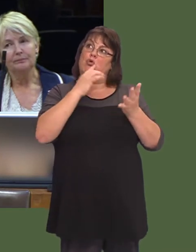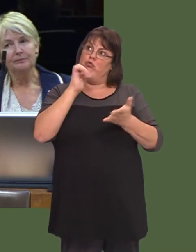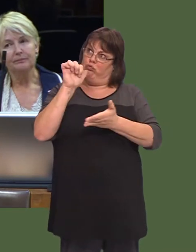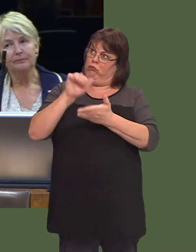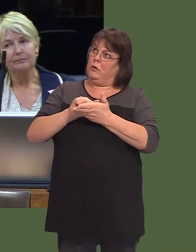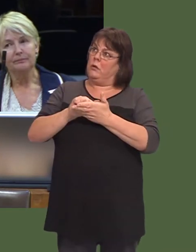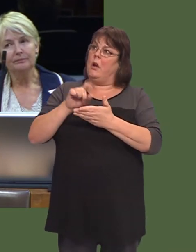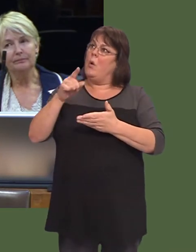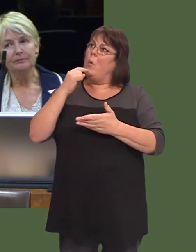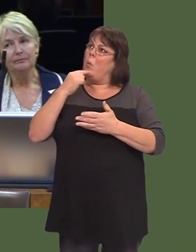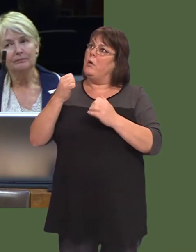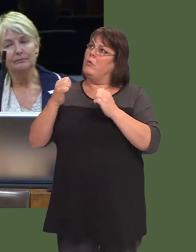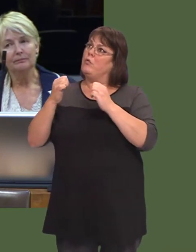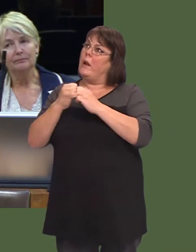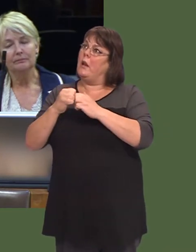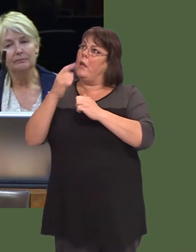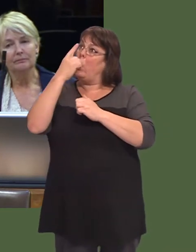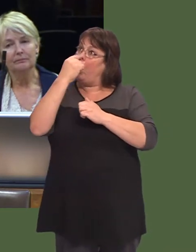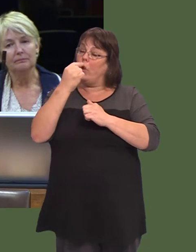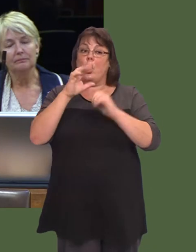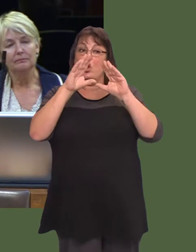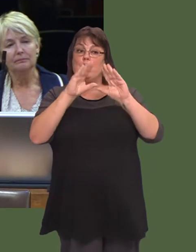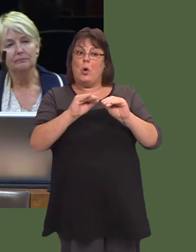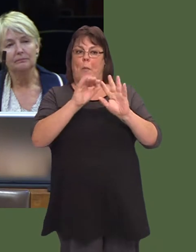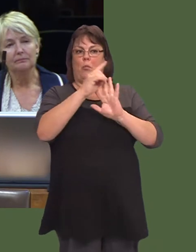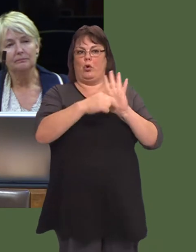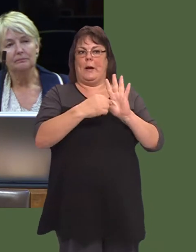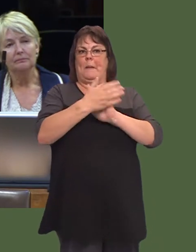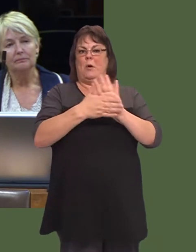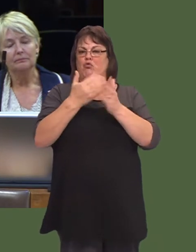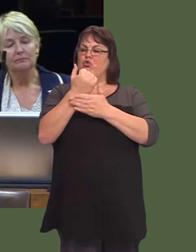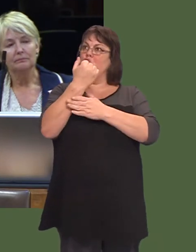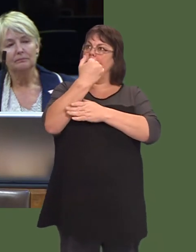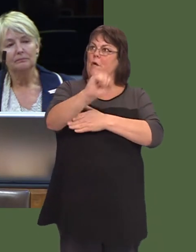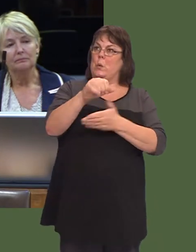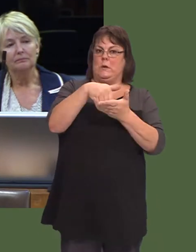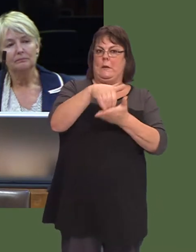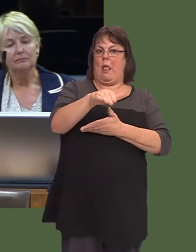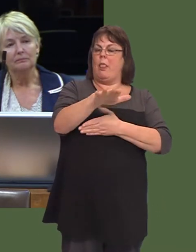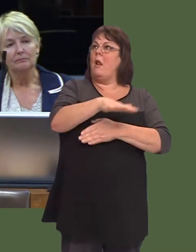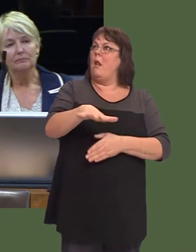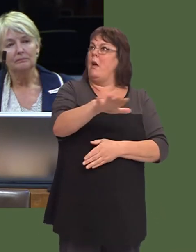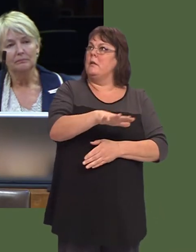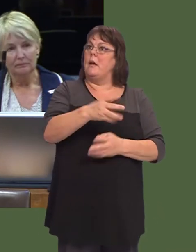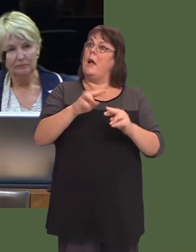Will you acknowledge that you are in a position to stop this project by refusing to sell this land?